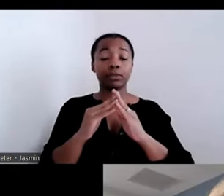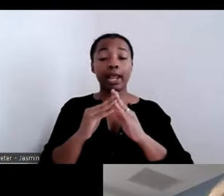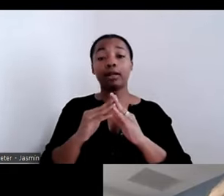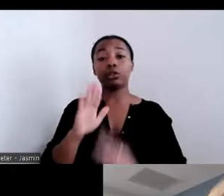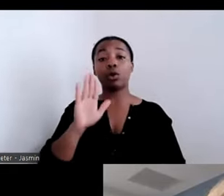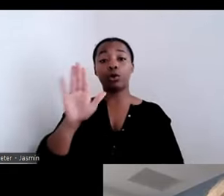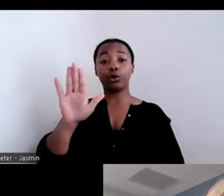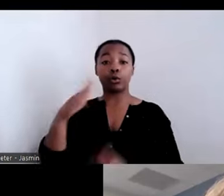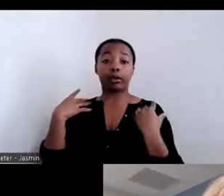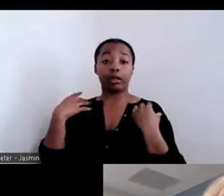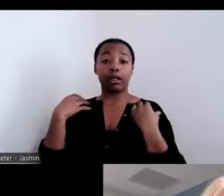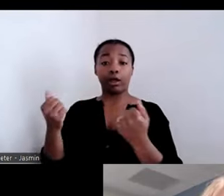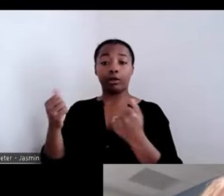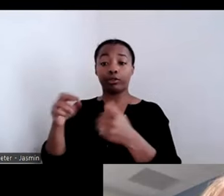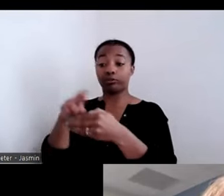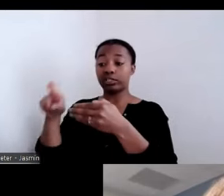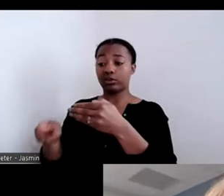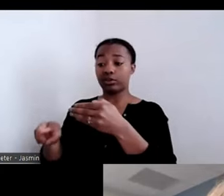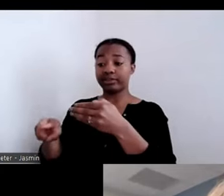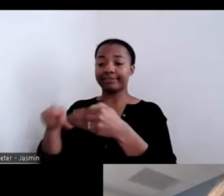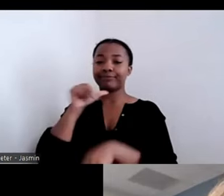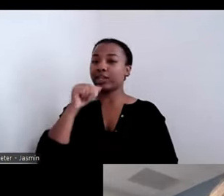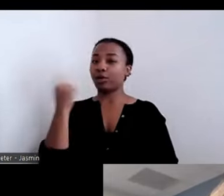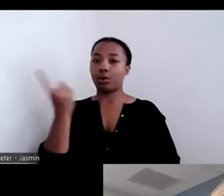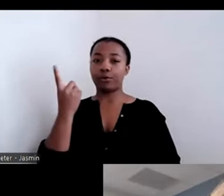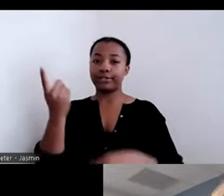service they receive. It is about their satisfaction of life,